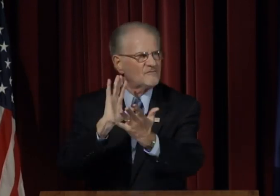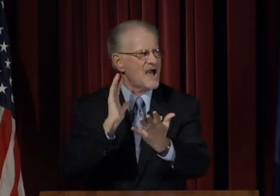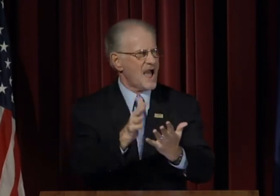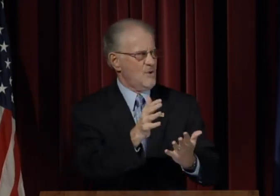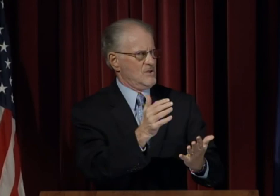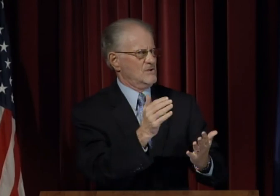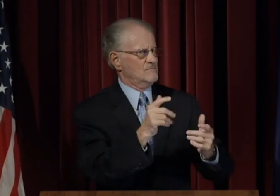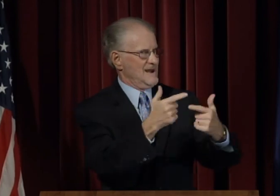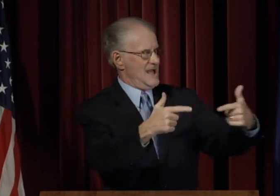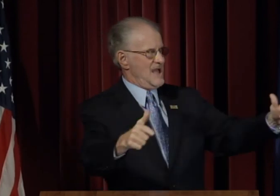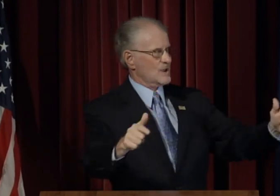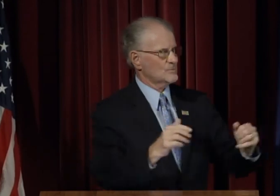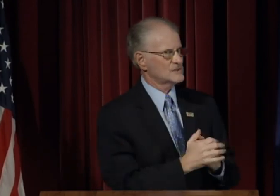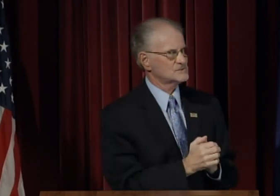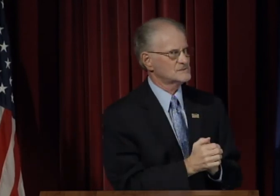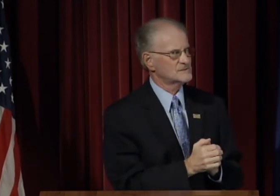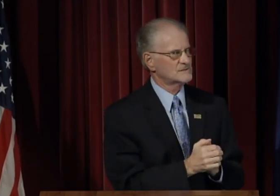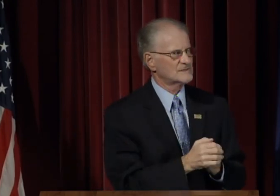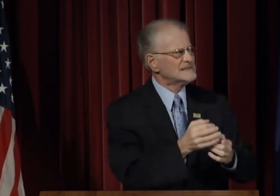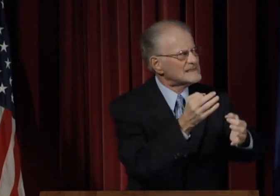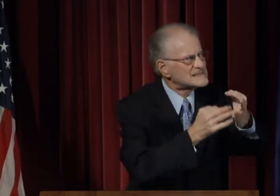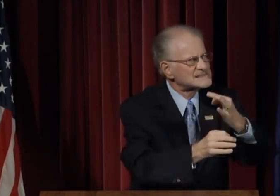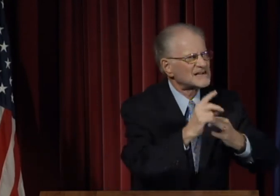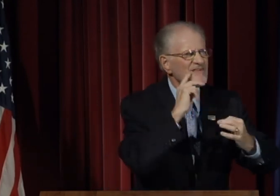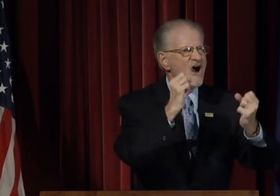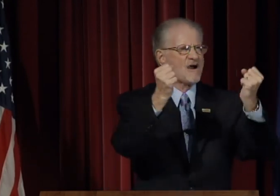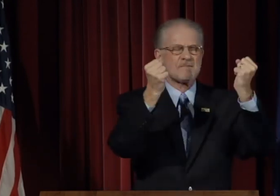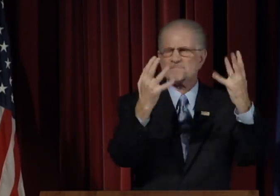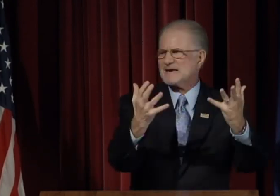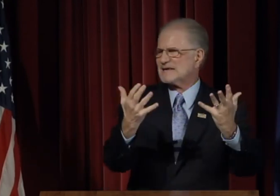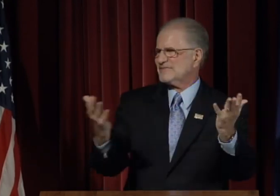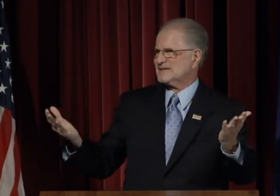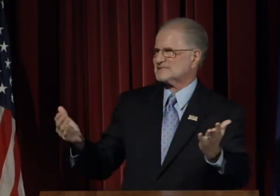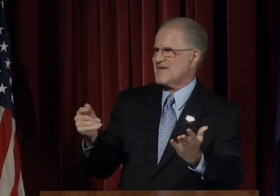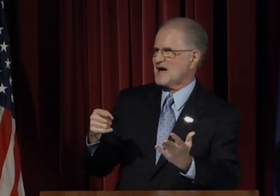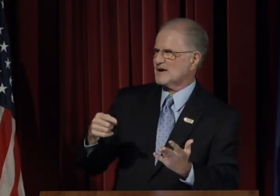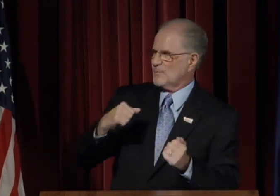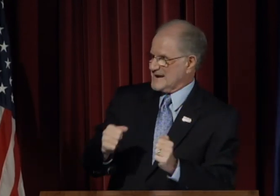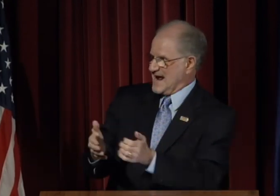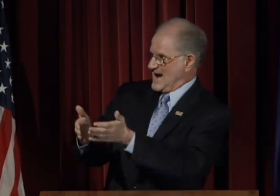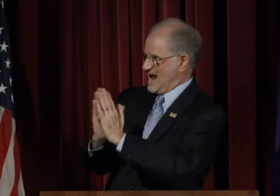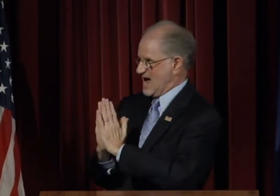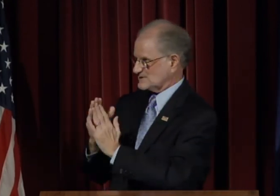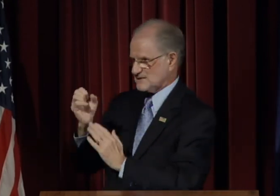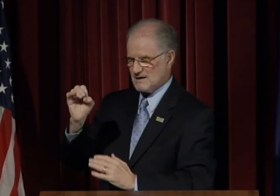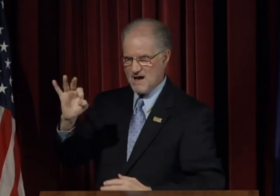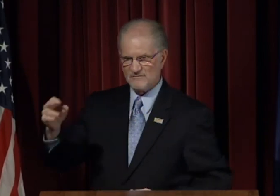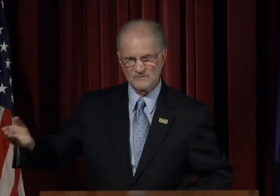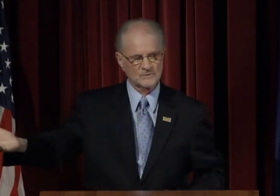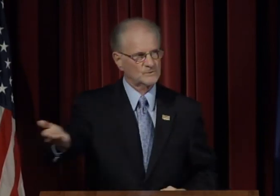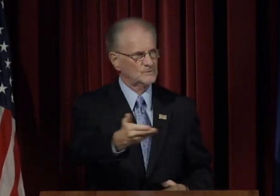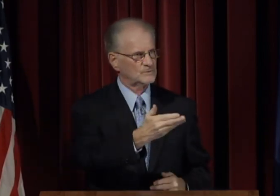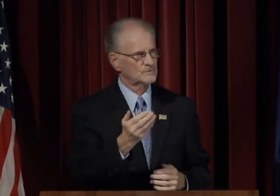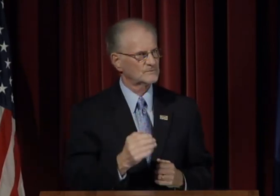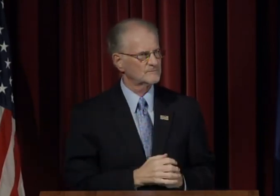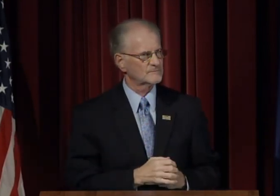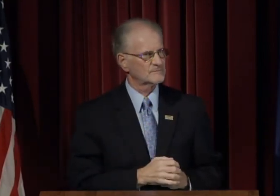Again we see the ambiguity of our languages. Instead there are many things we can ask of you!